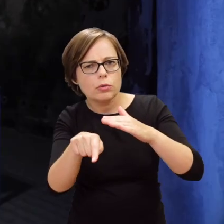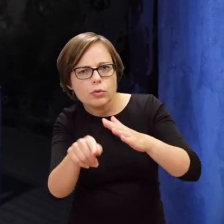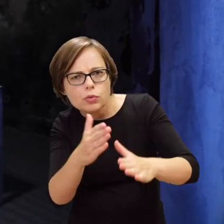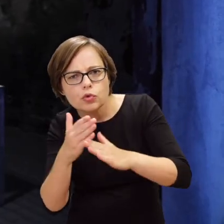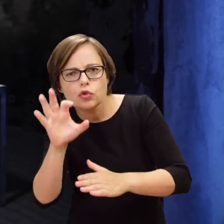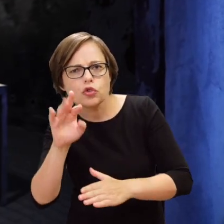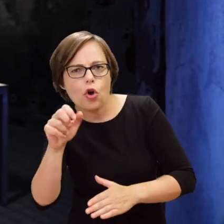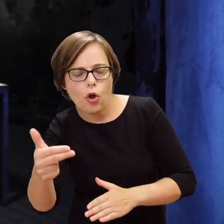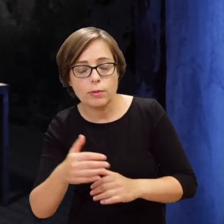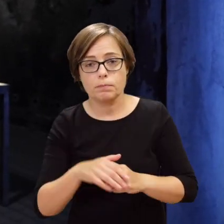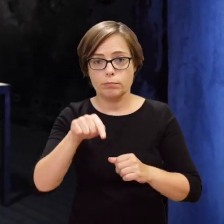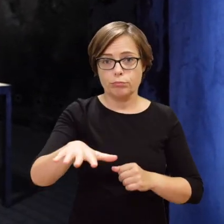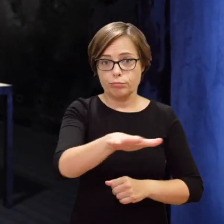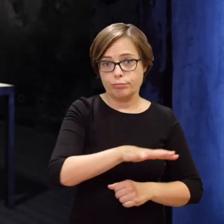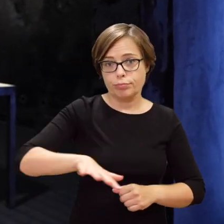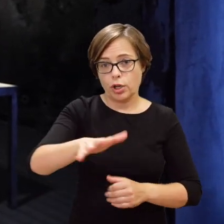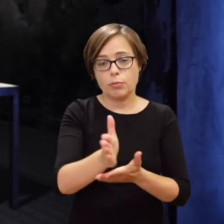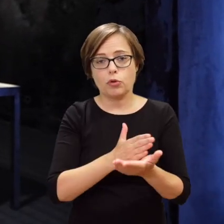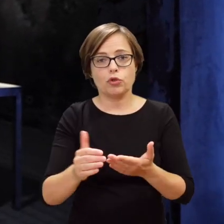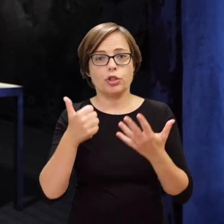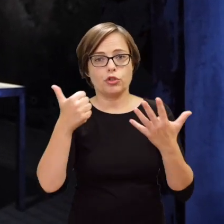This section is divided into six smaller rooms.